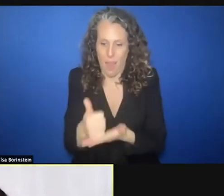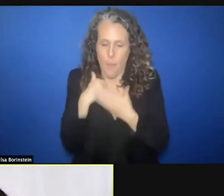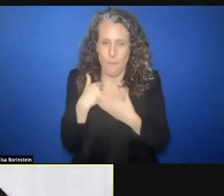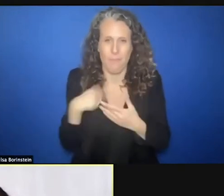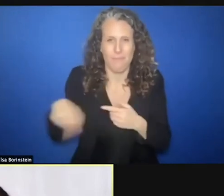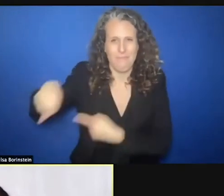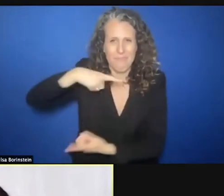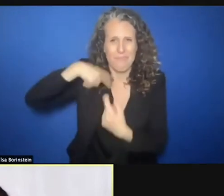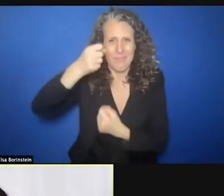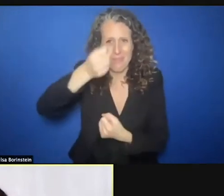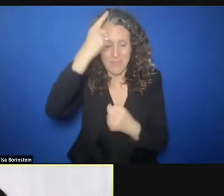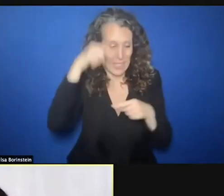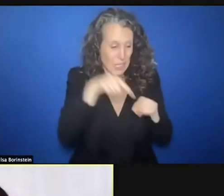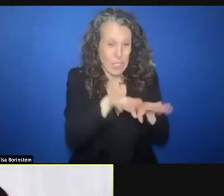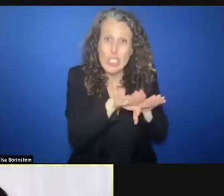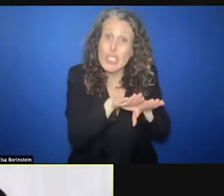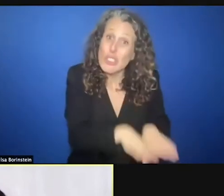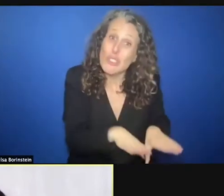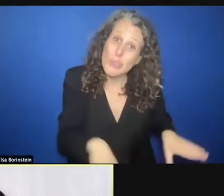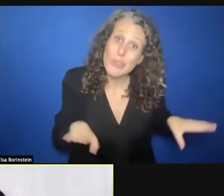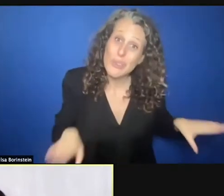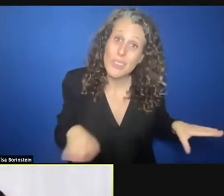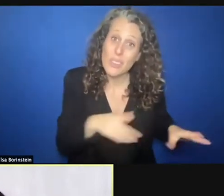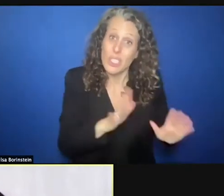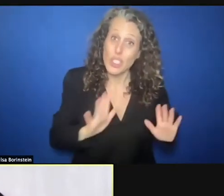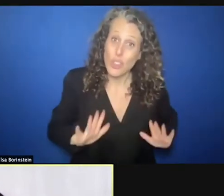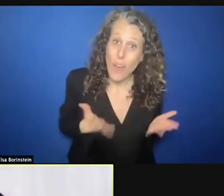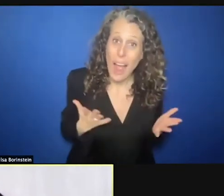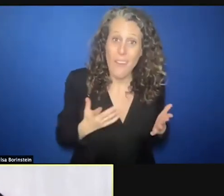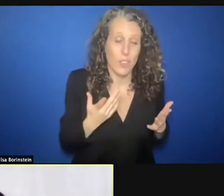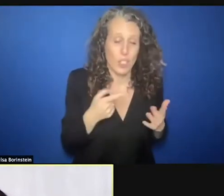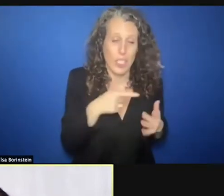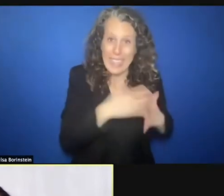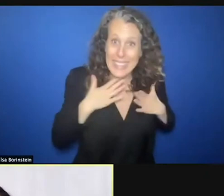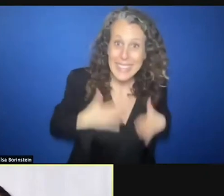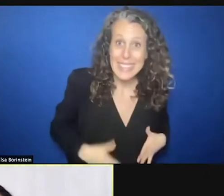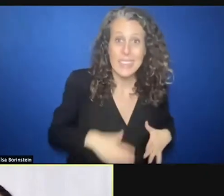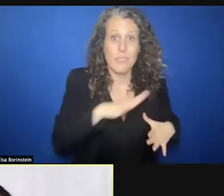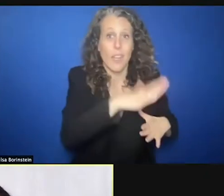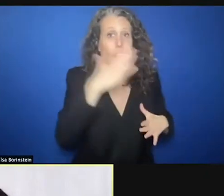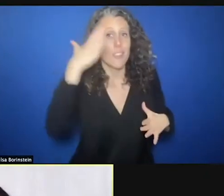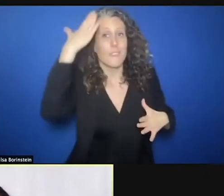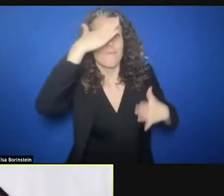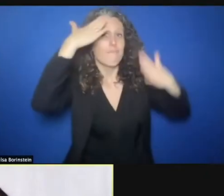these survive ors are experiencing, their needs, their dreams, their aspirations